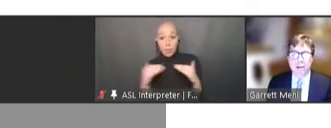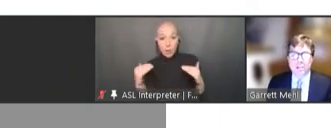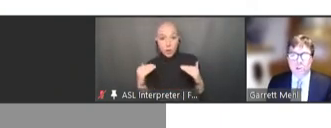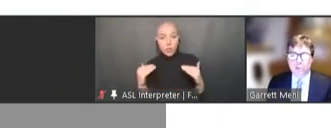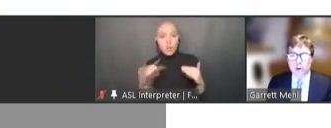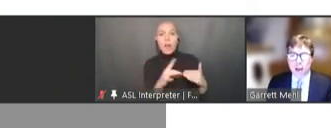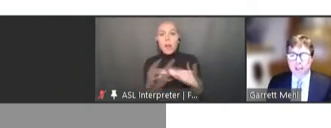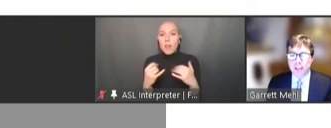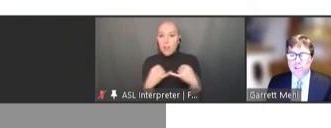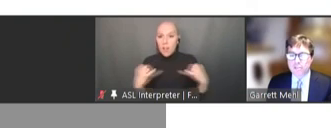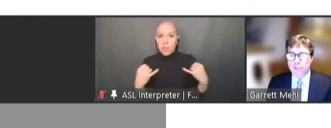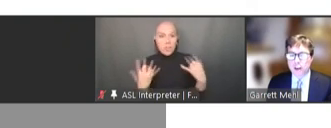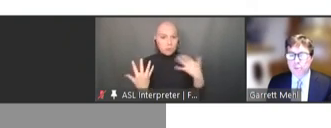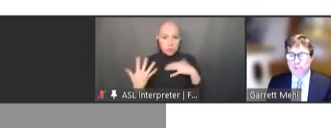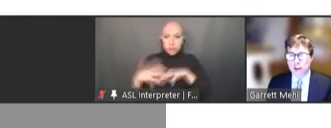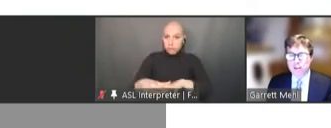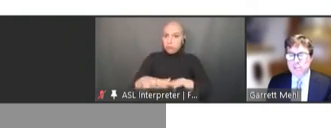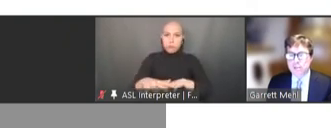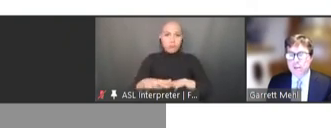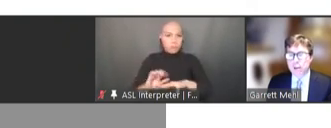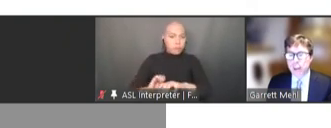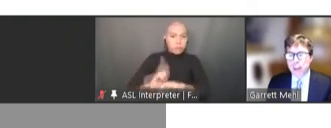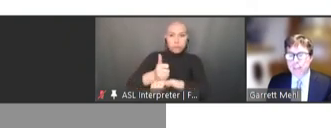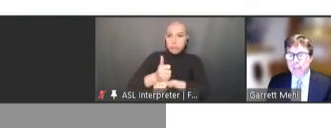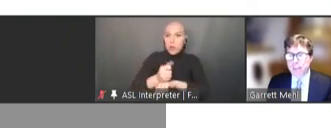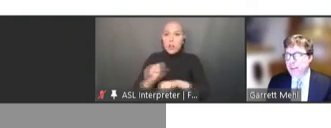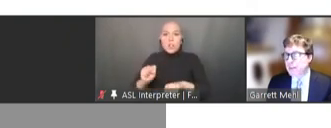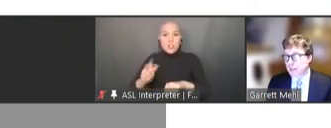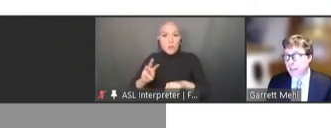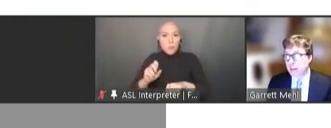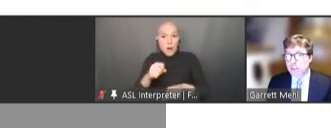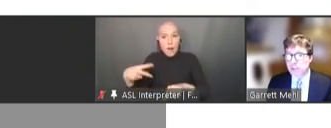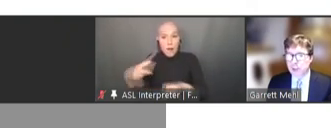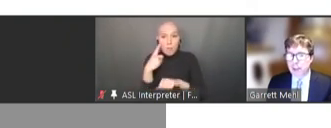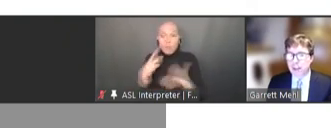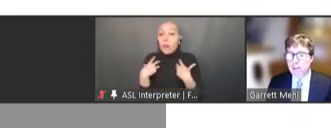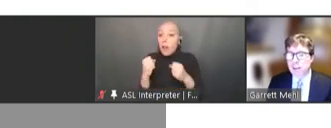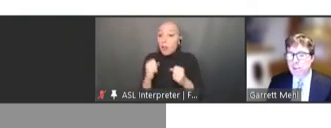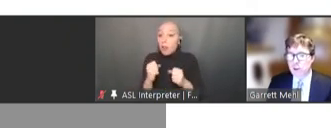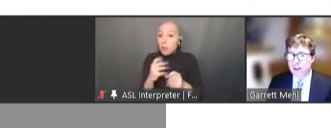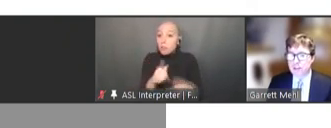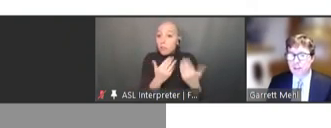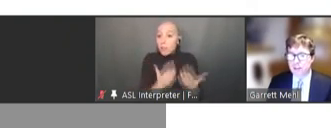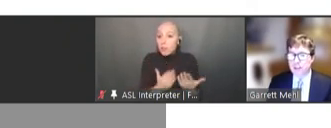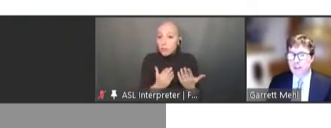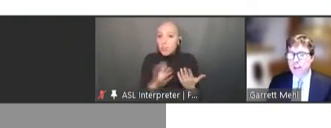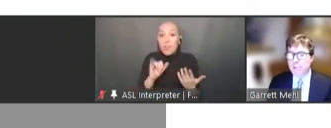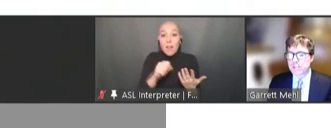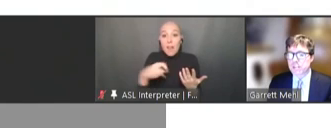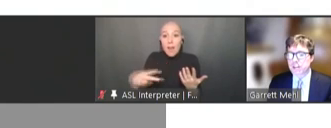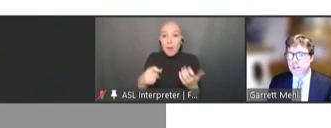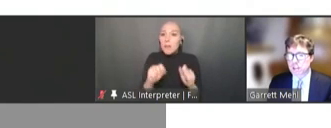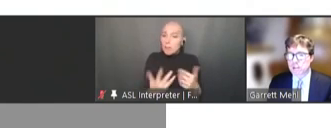software application for health providers that can also be then integrated into the country's digital